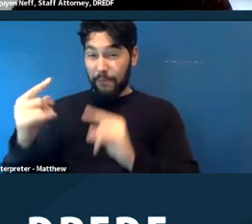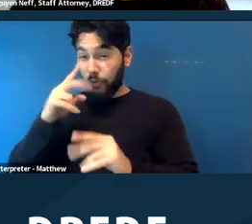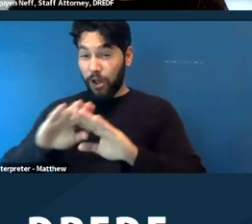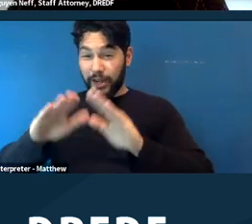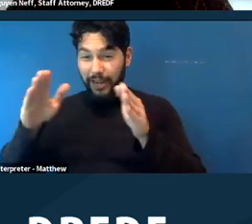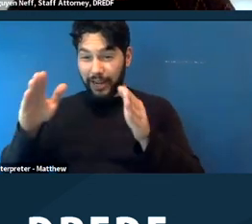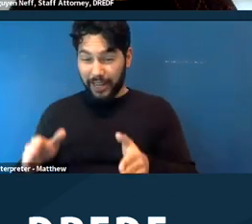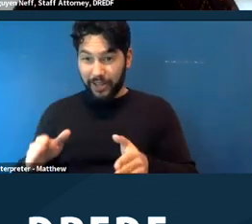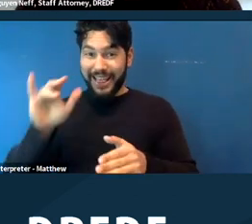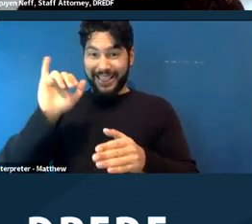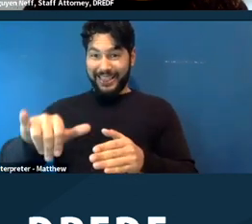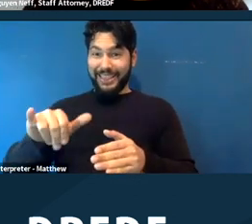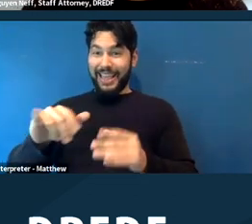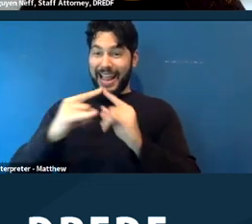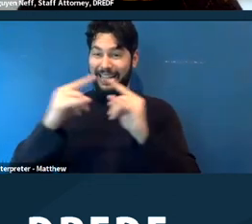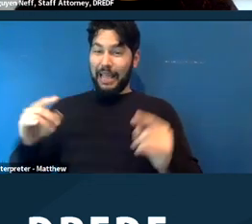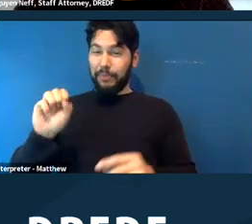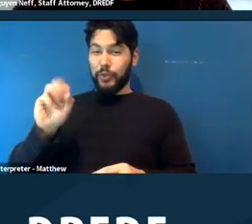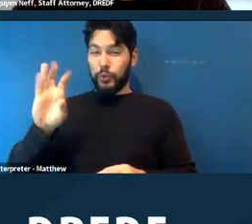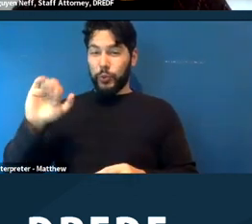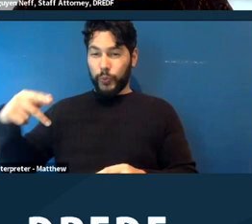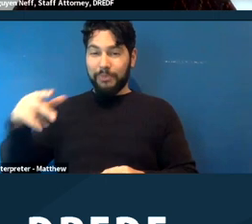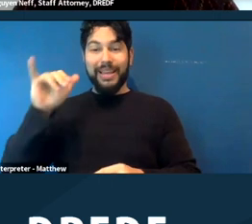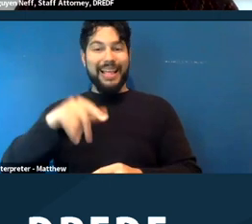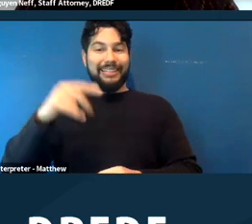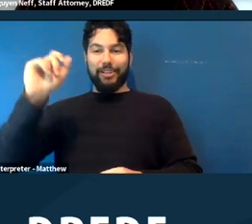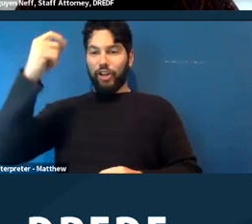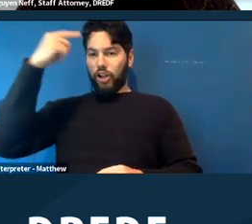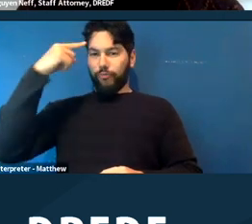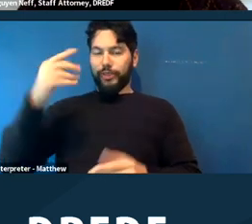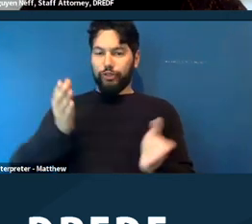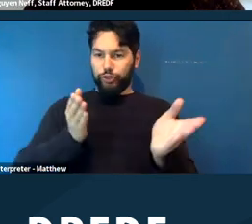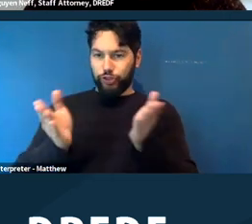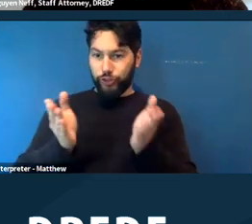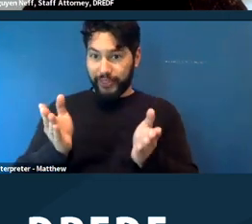is a service or benefit of the government, and that specifically that time that the